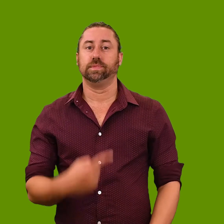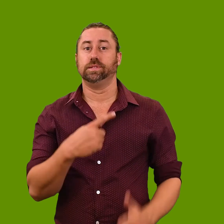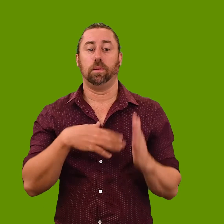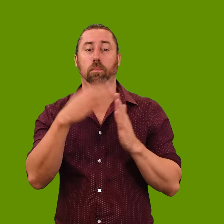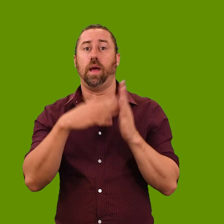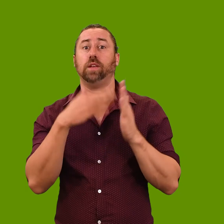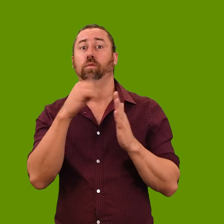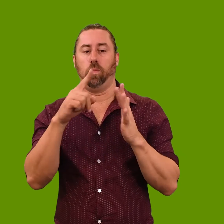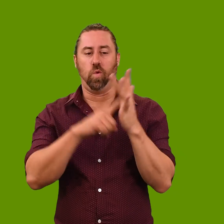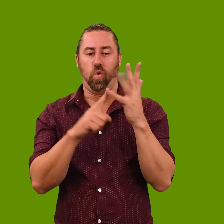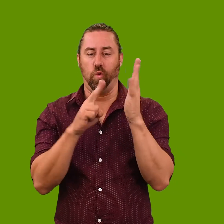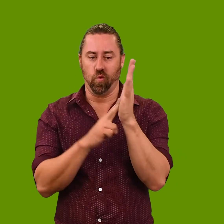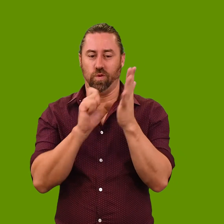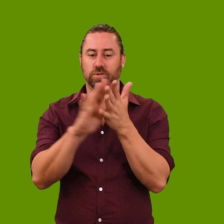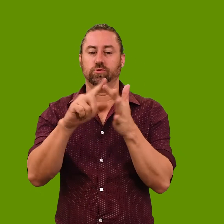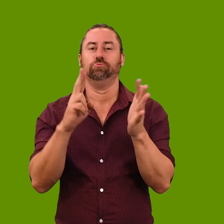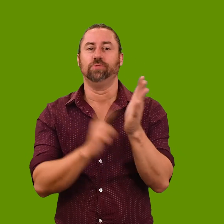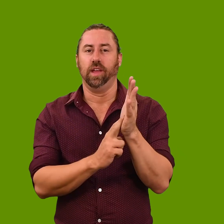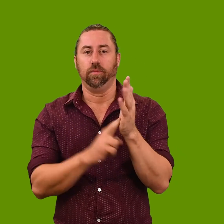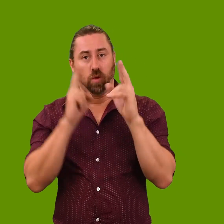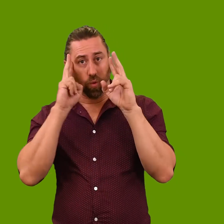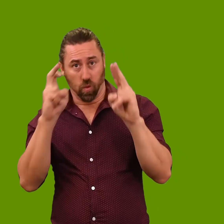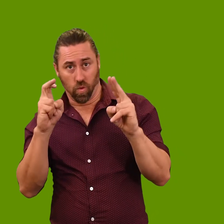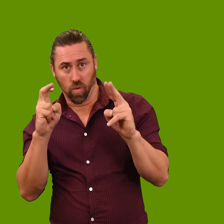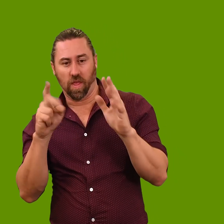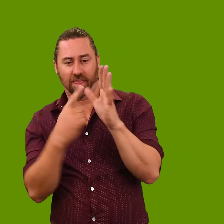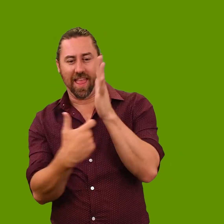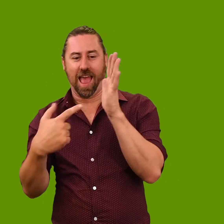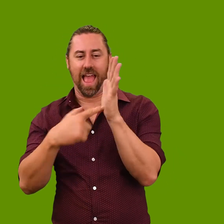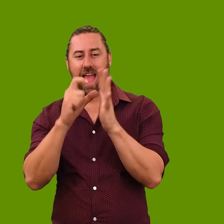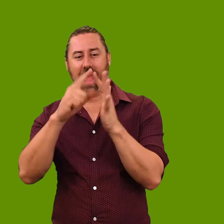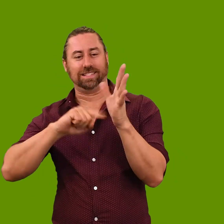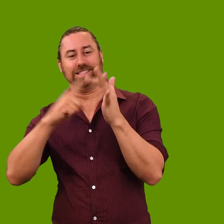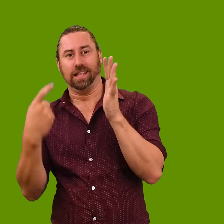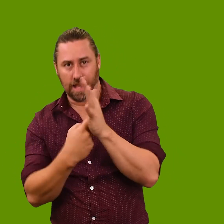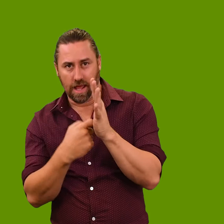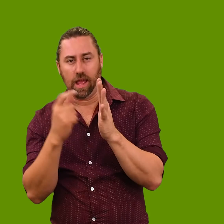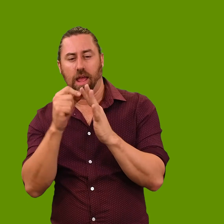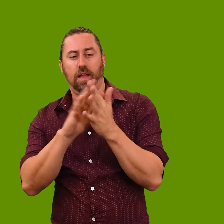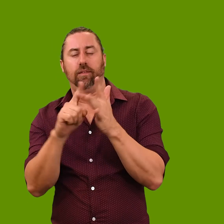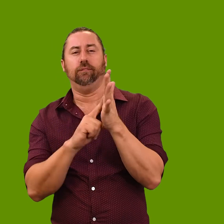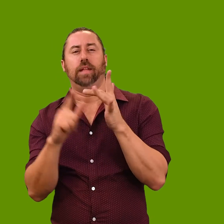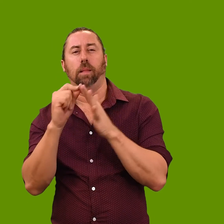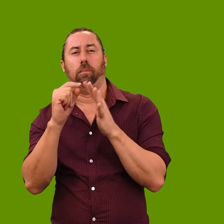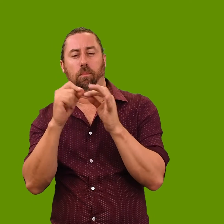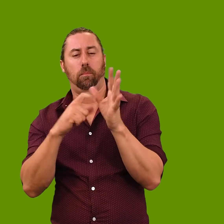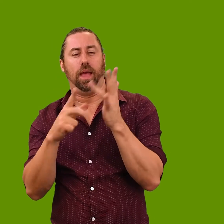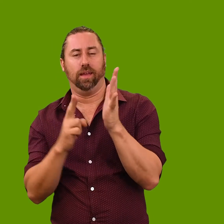This painting is by Jun Chen called 'The art dealer: Phillip Bacon'.